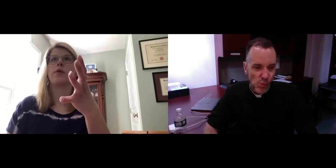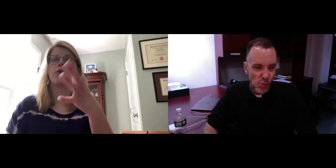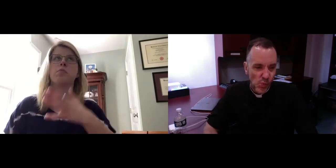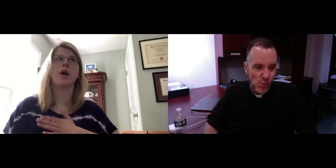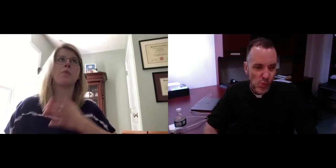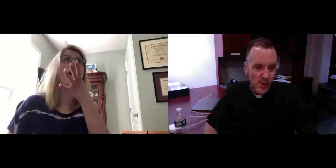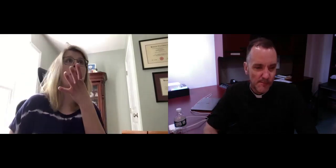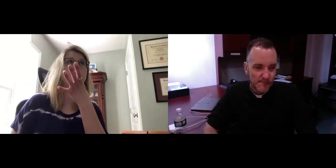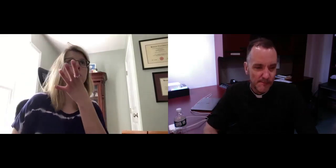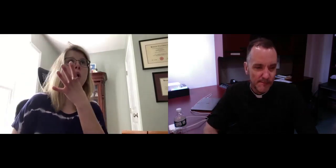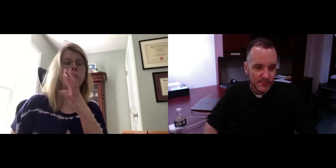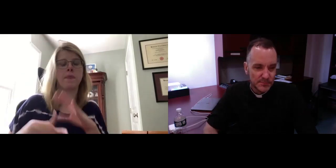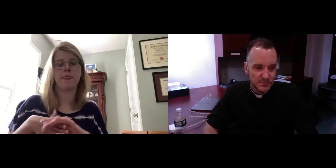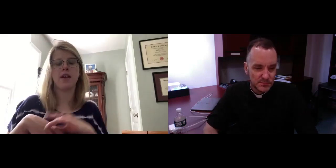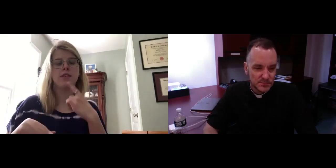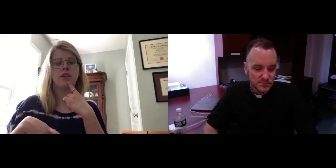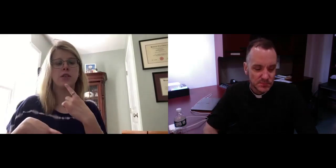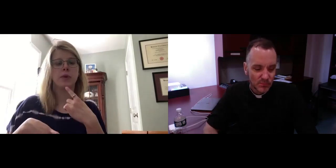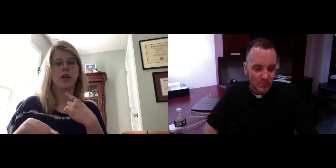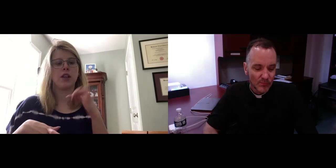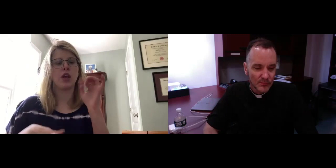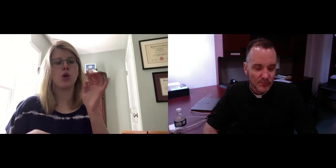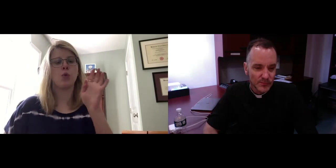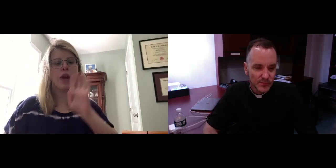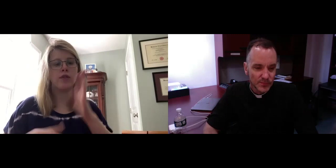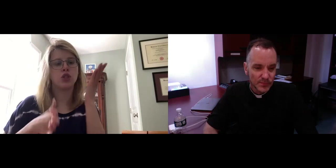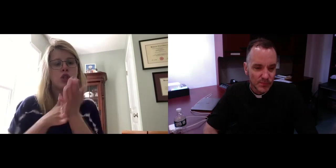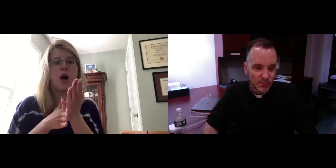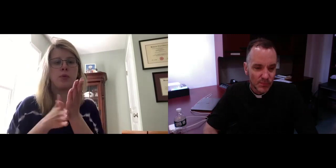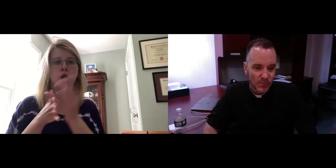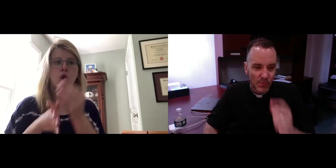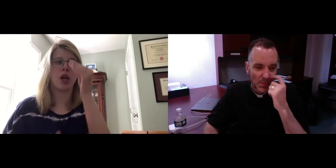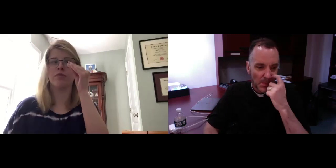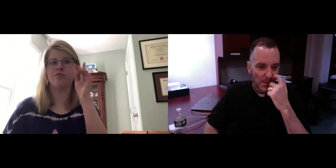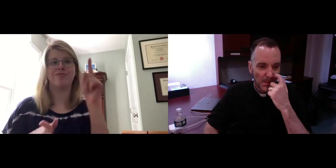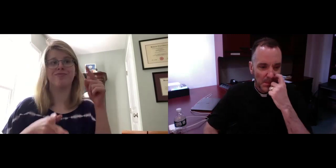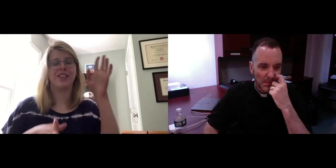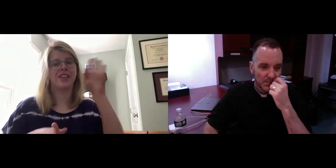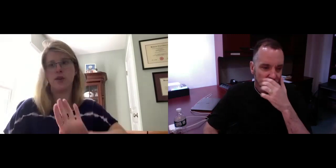(Karina): One thing my grandmother and my mother always taught me is that you